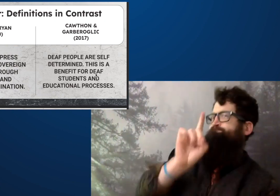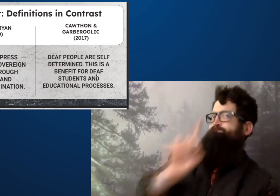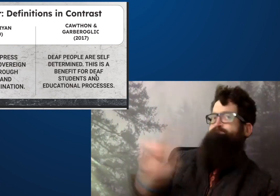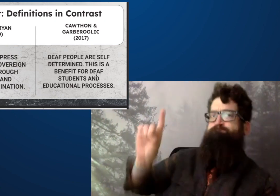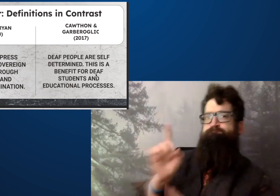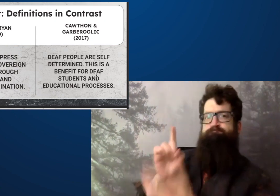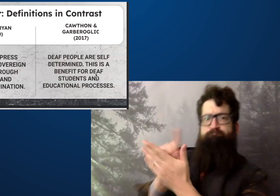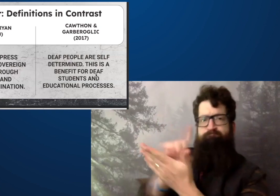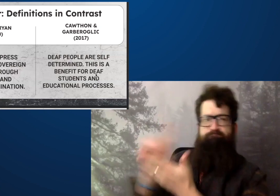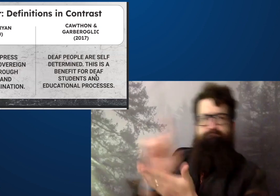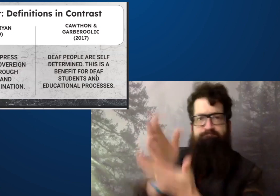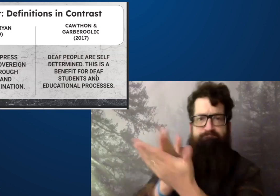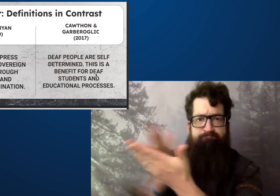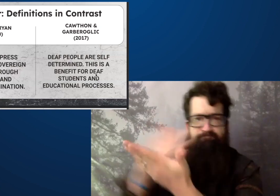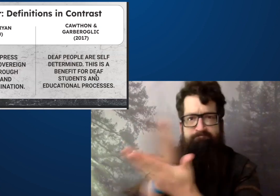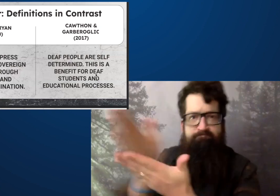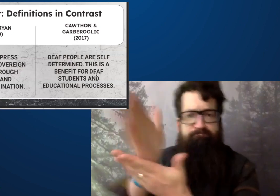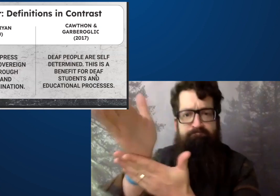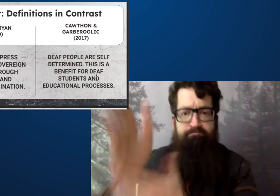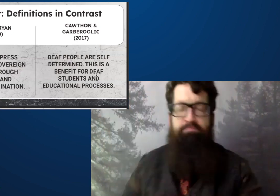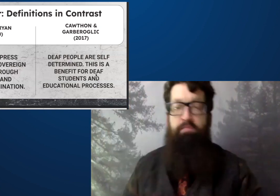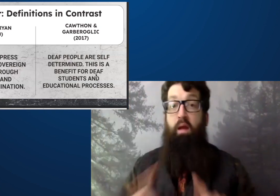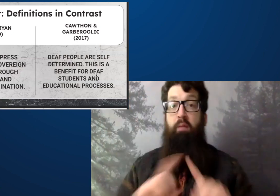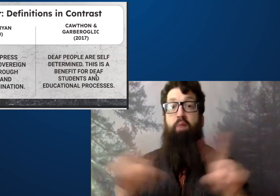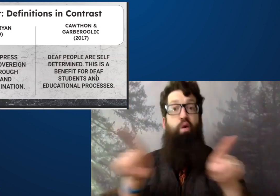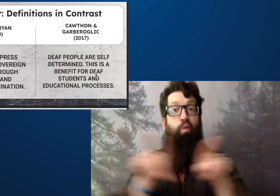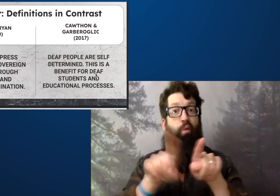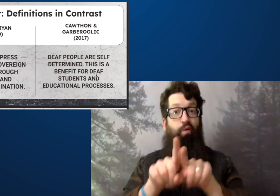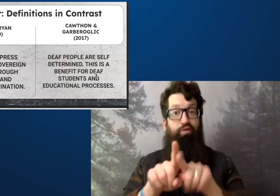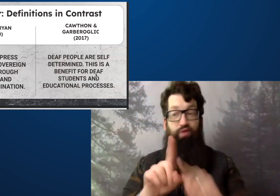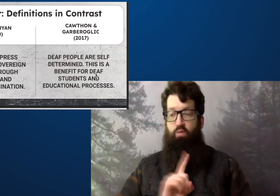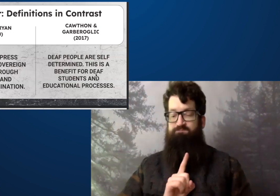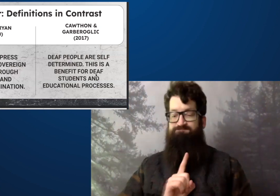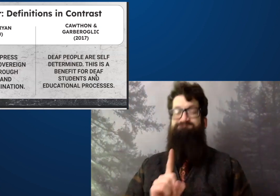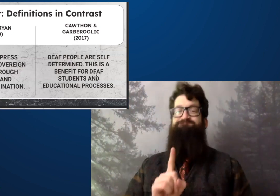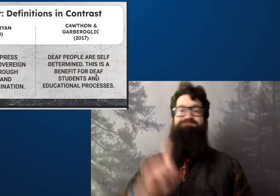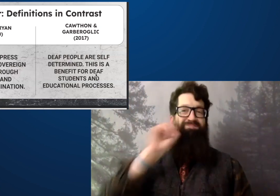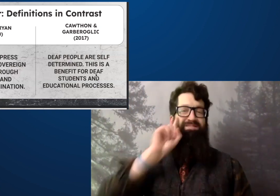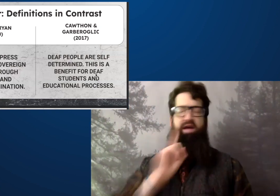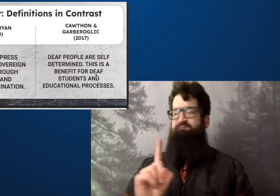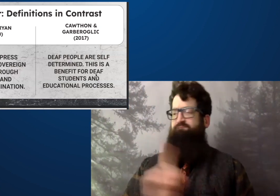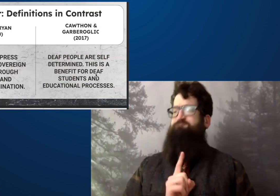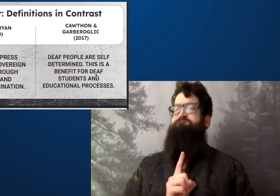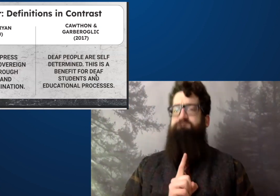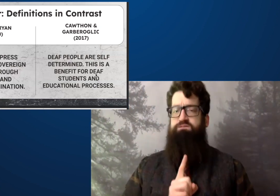It can be very applicable in their journey.